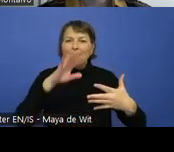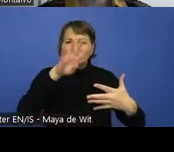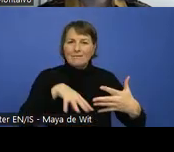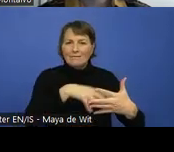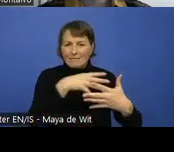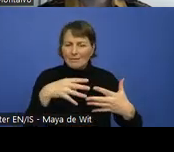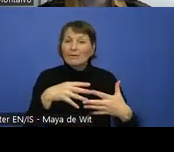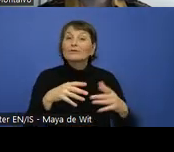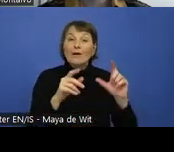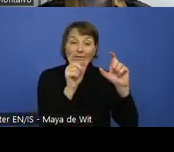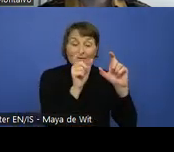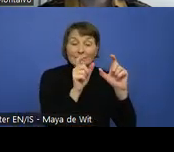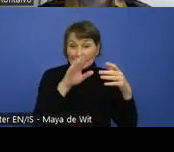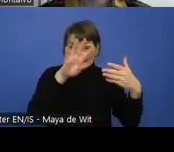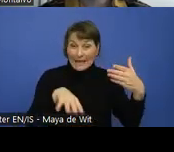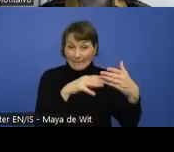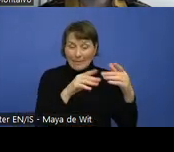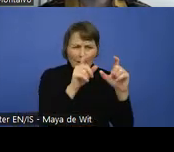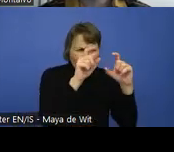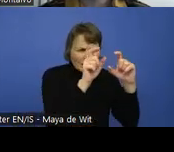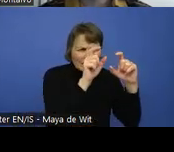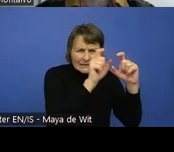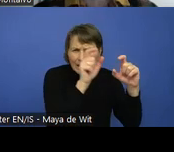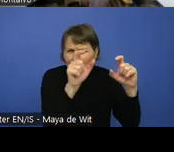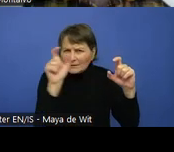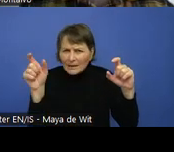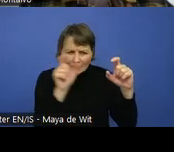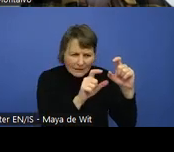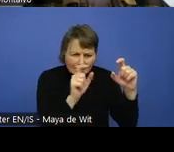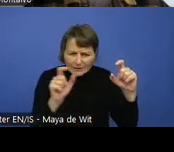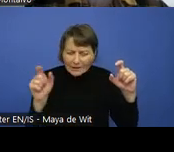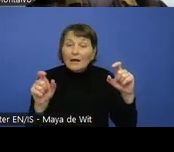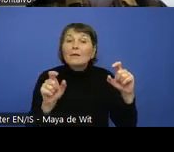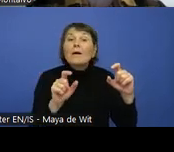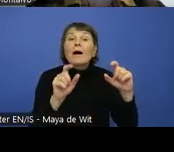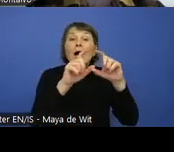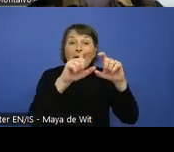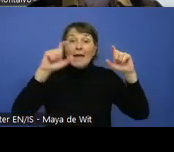What's in the header, what's in the cell. How a table needs to be thought through.